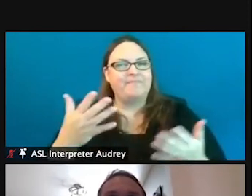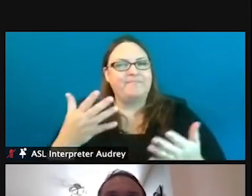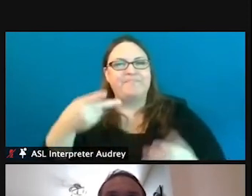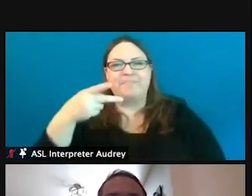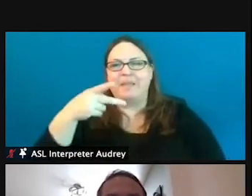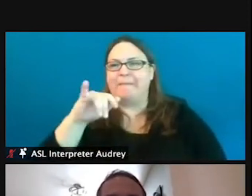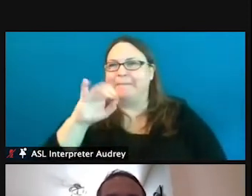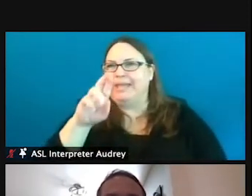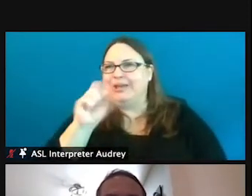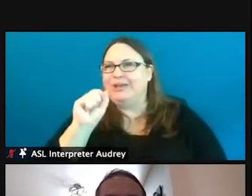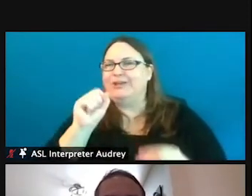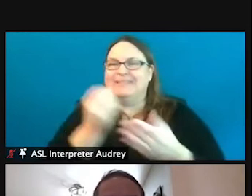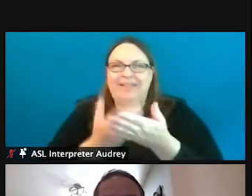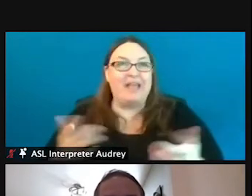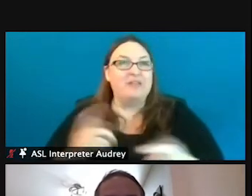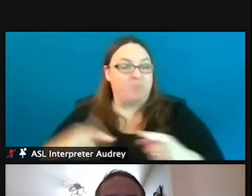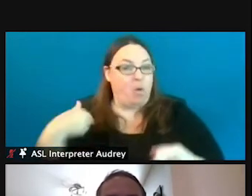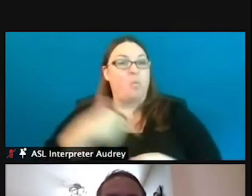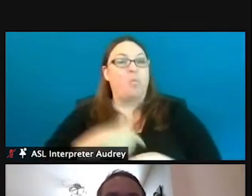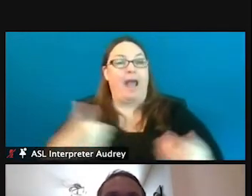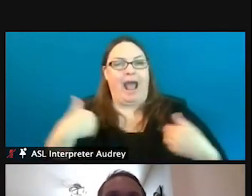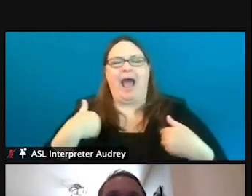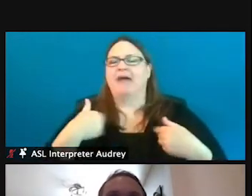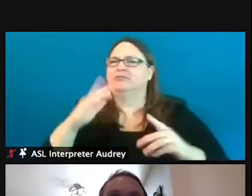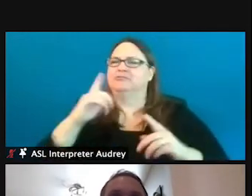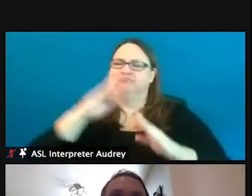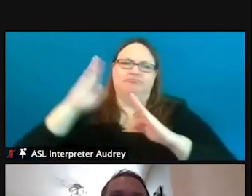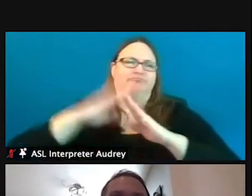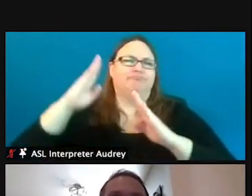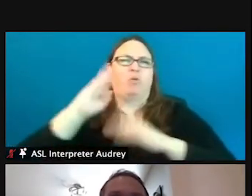things like that, but you know we do have world-class fisheries, like walleye in the